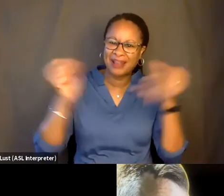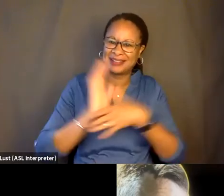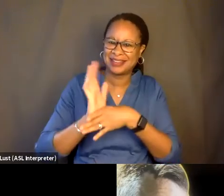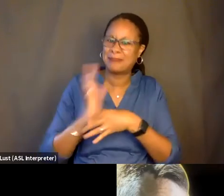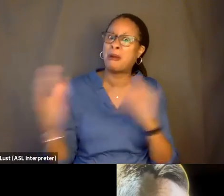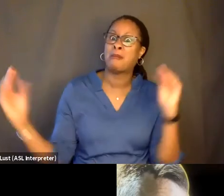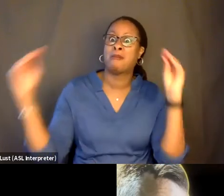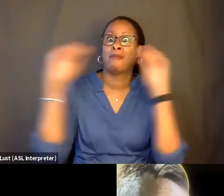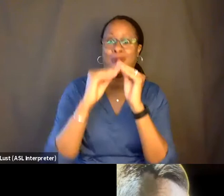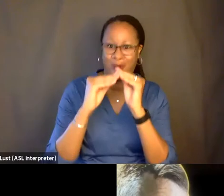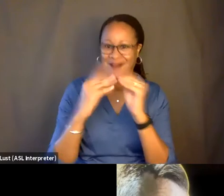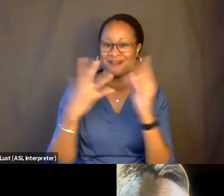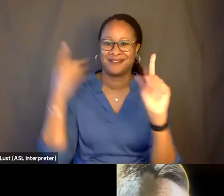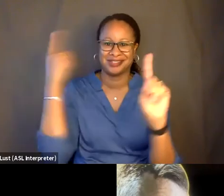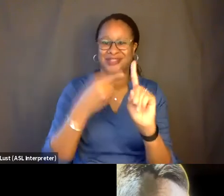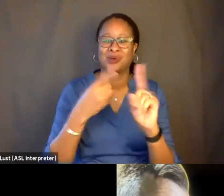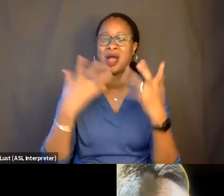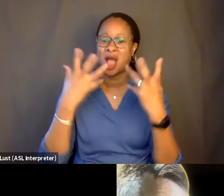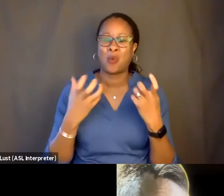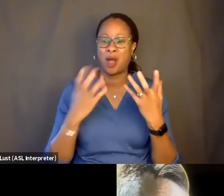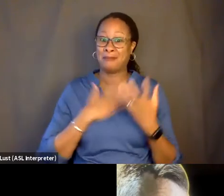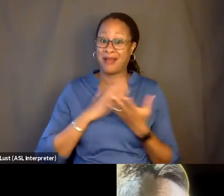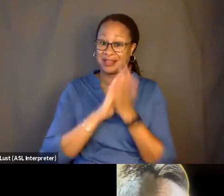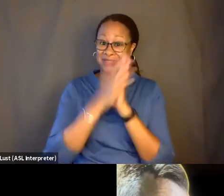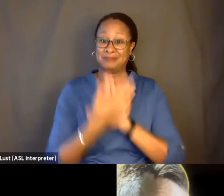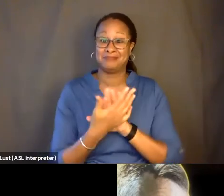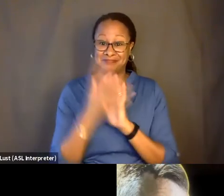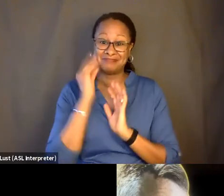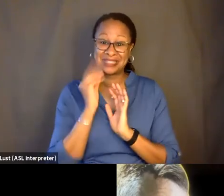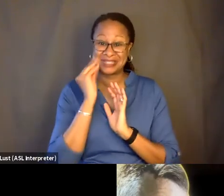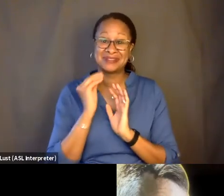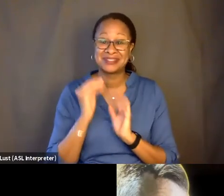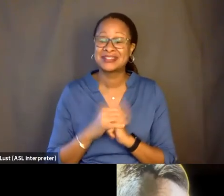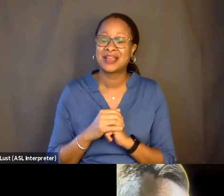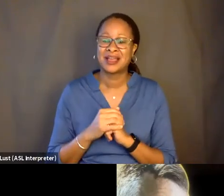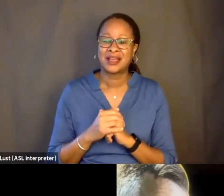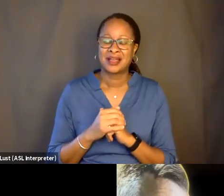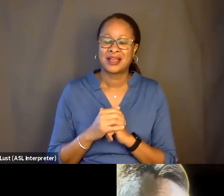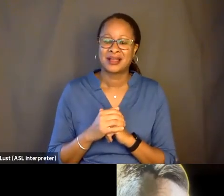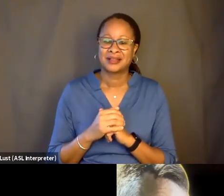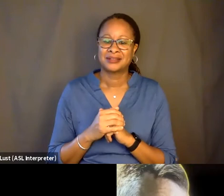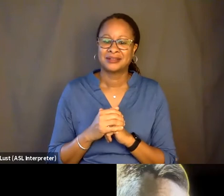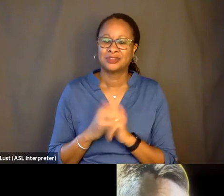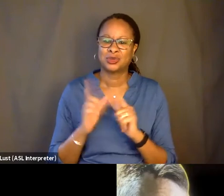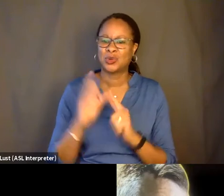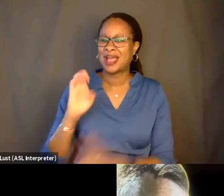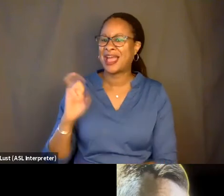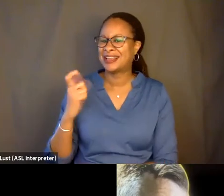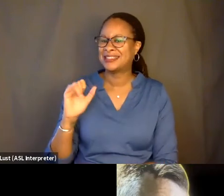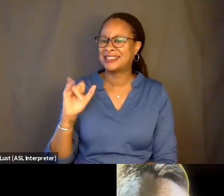Like, I want to turn my experience with cinema into an existential, like, battle.